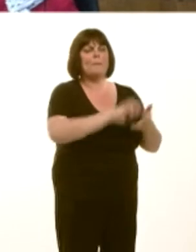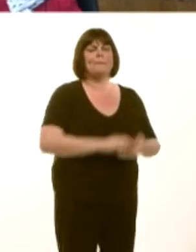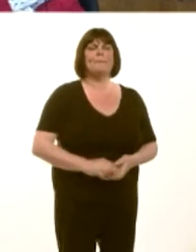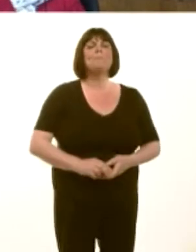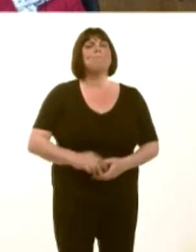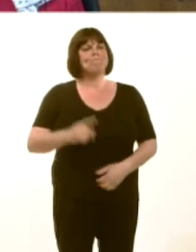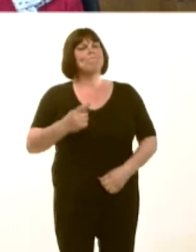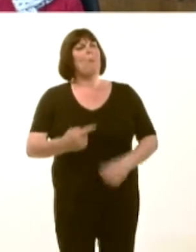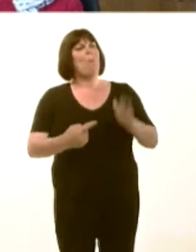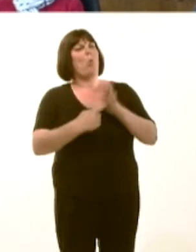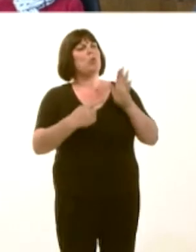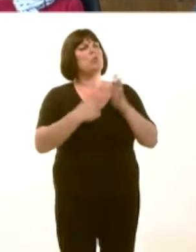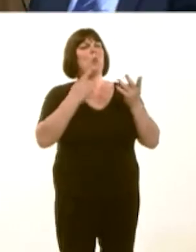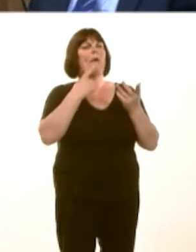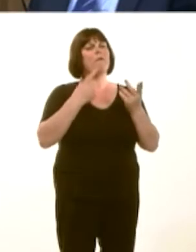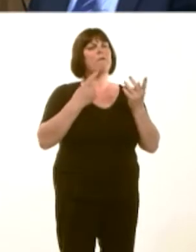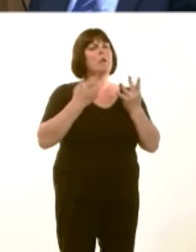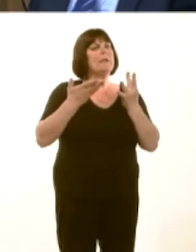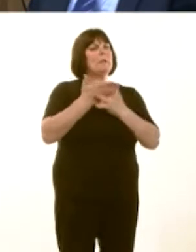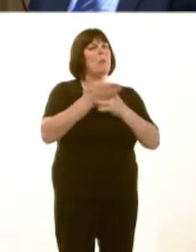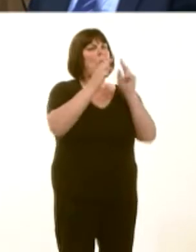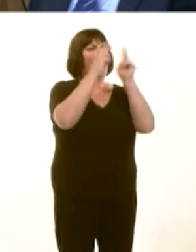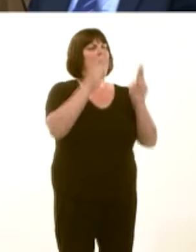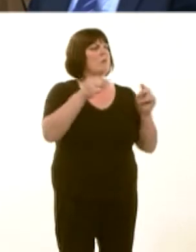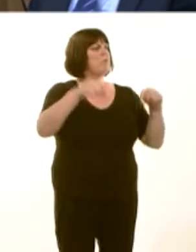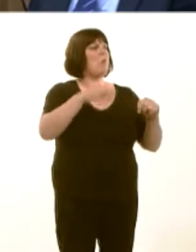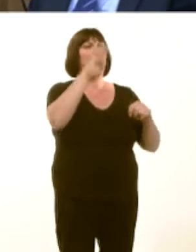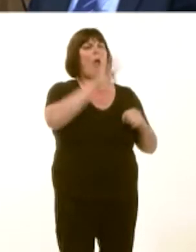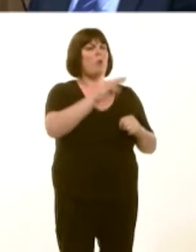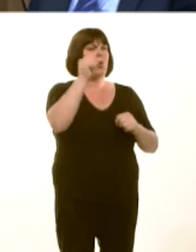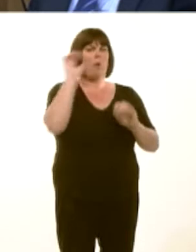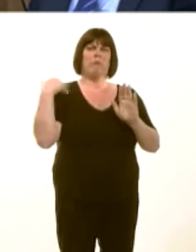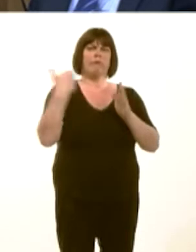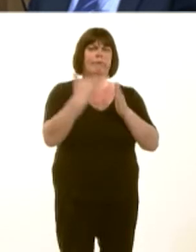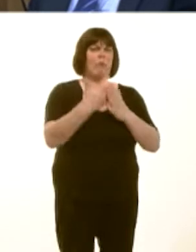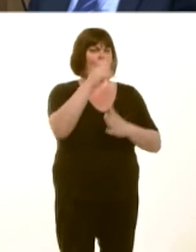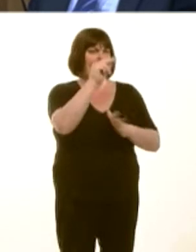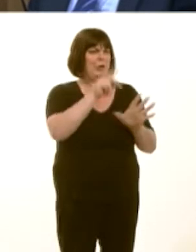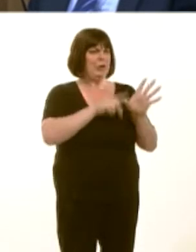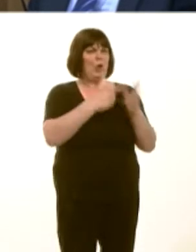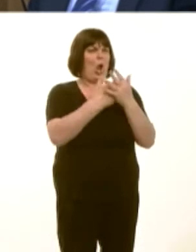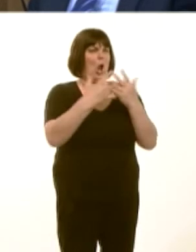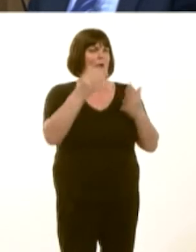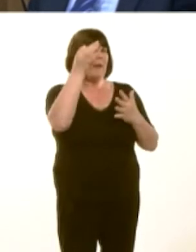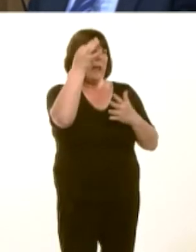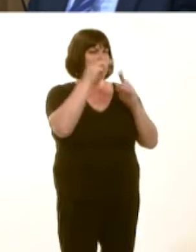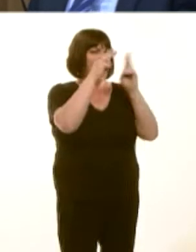housing provision in Wales. We know that, over the past 30 years, a substantial amount of public housing has been lost and not replaced.